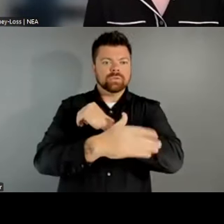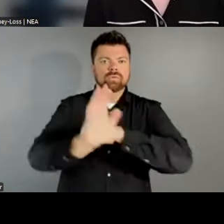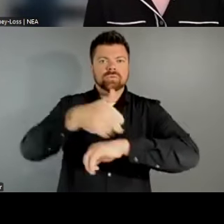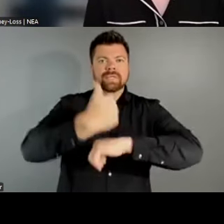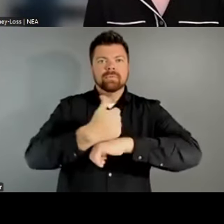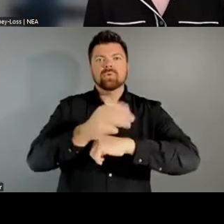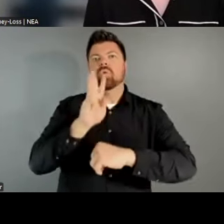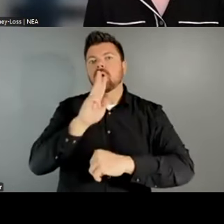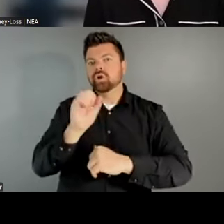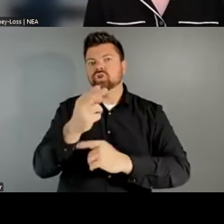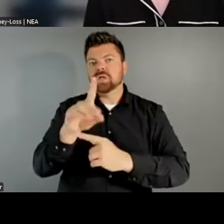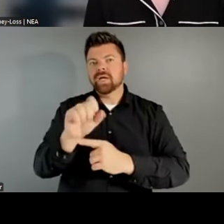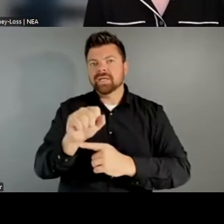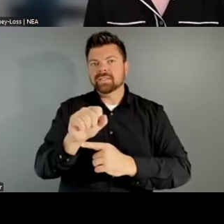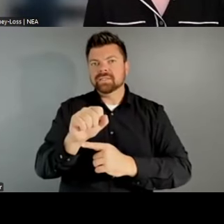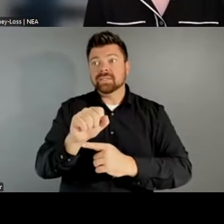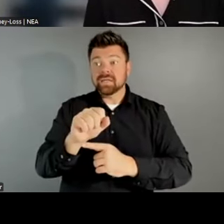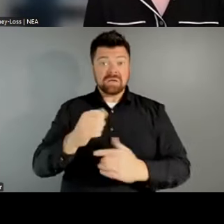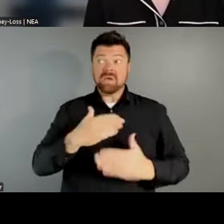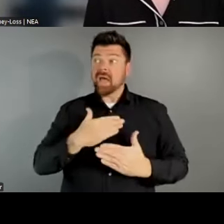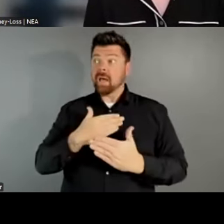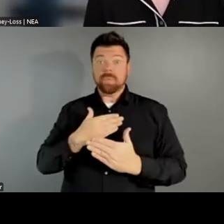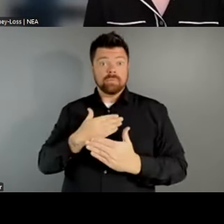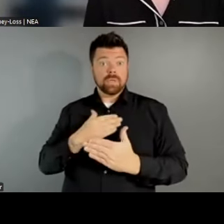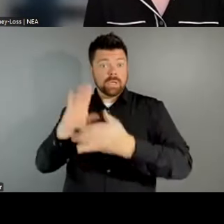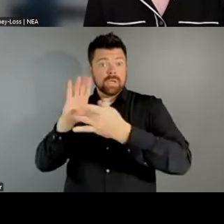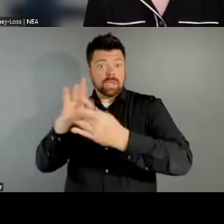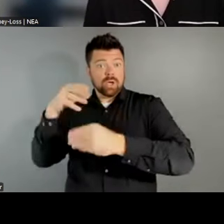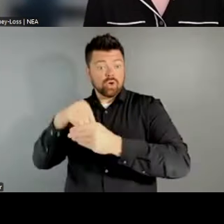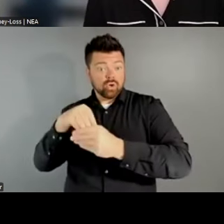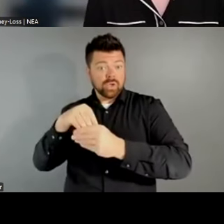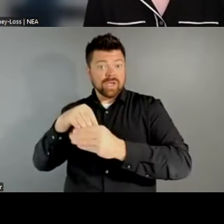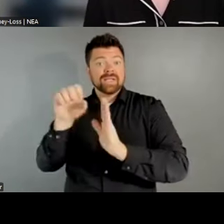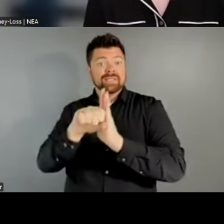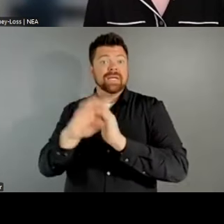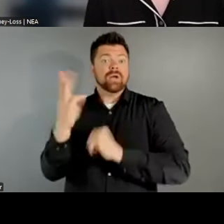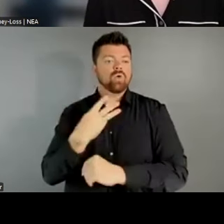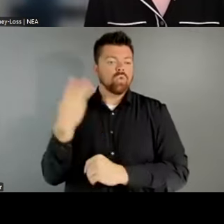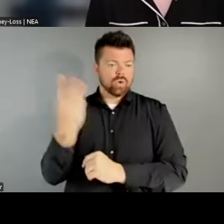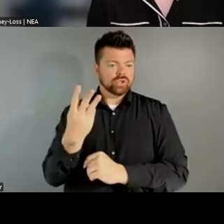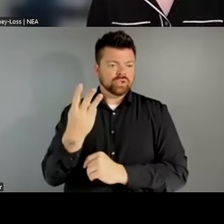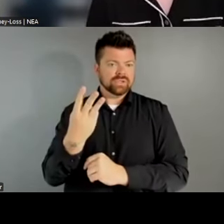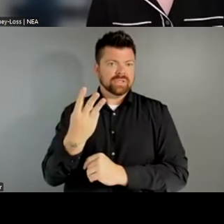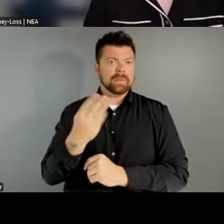in the Green Duwamish Watershed in the state of Washington. That kind of partnership, I think,